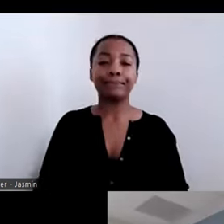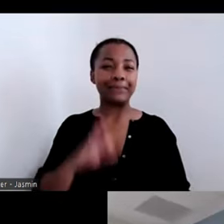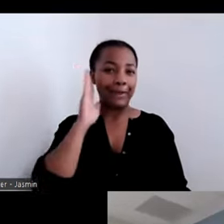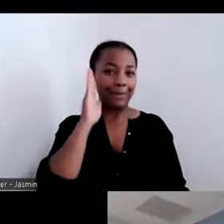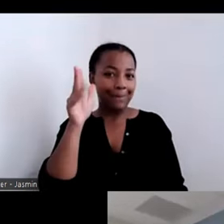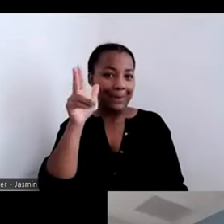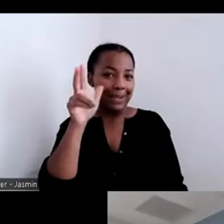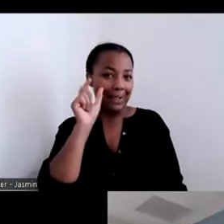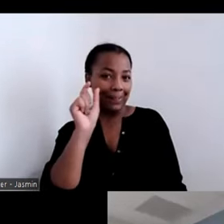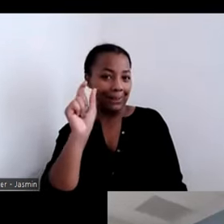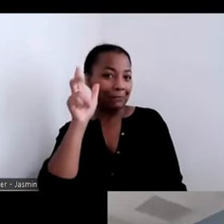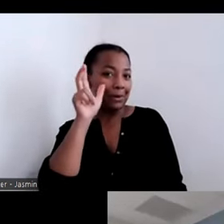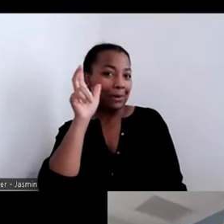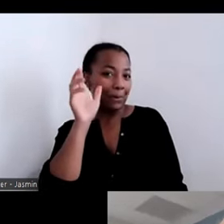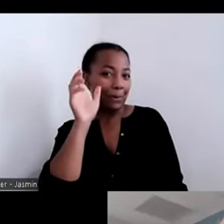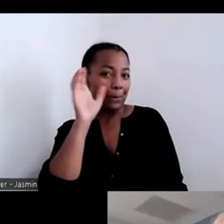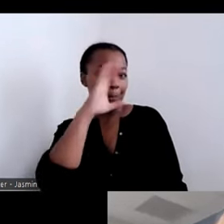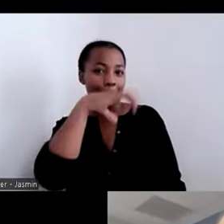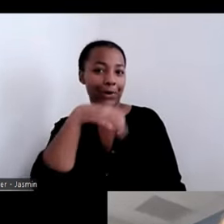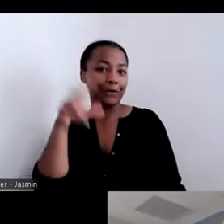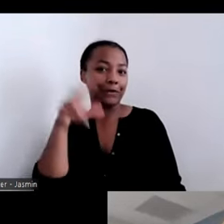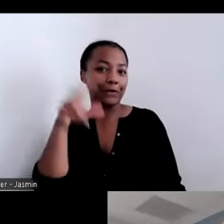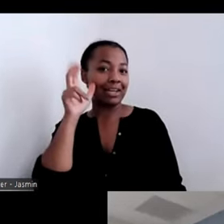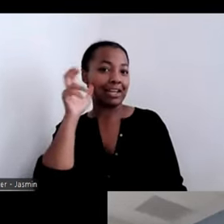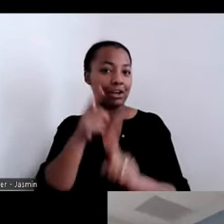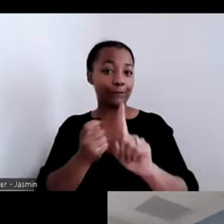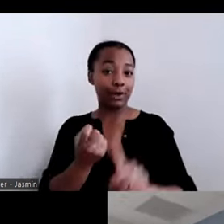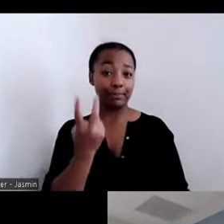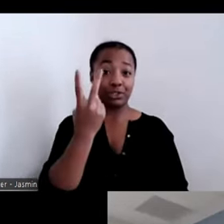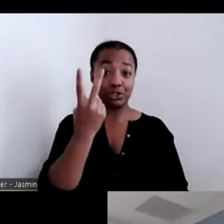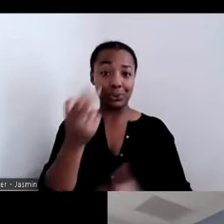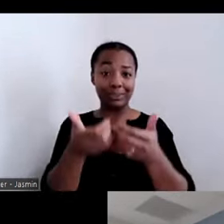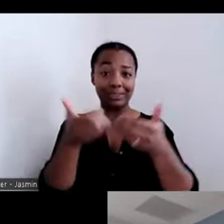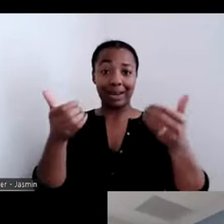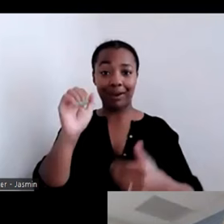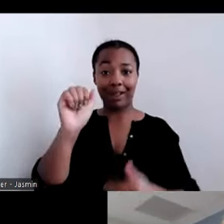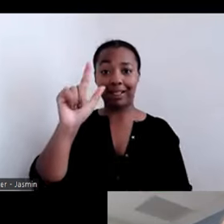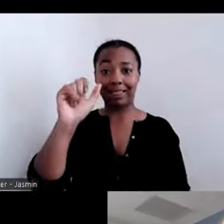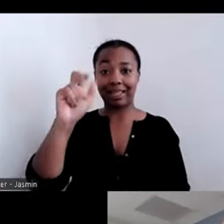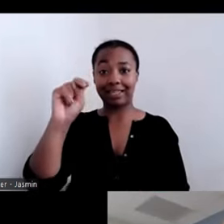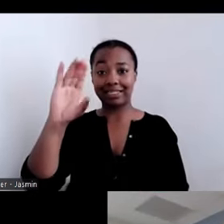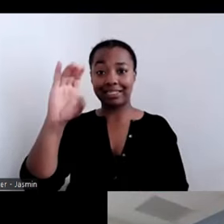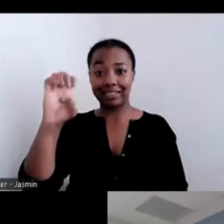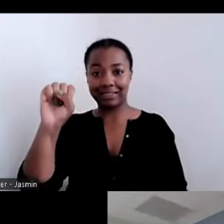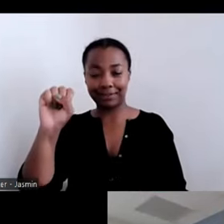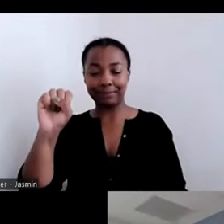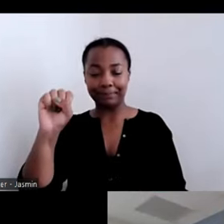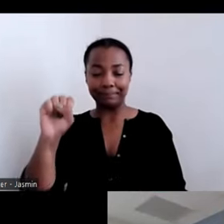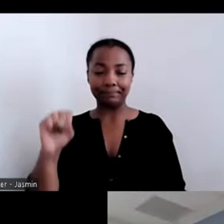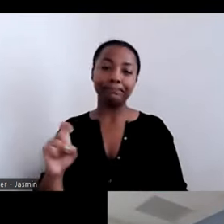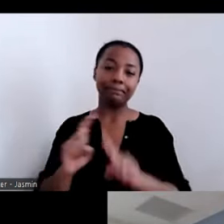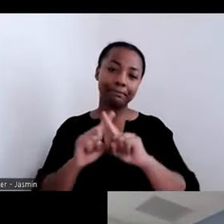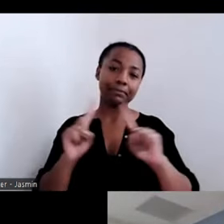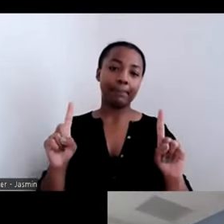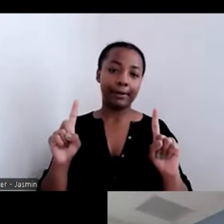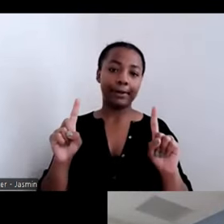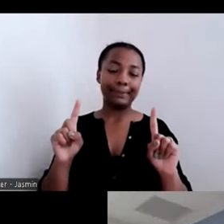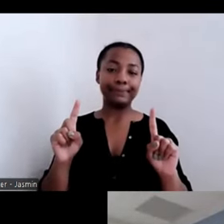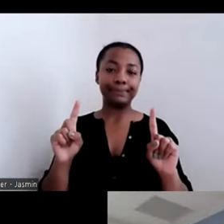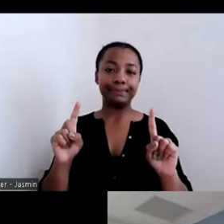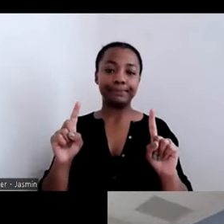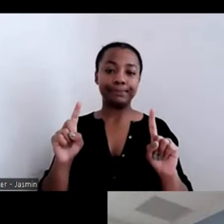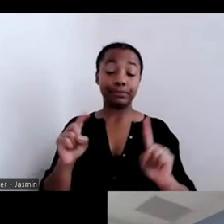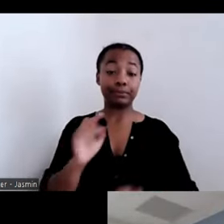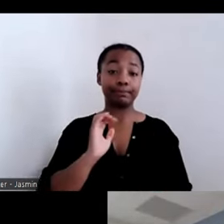alliances that really are separate and apart. For Alliance, as a health plan, we